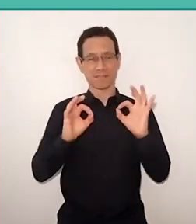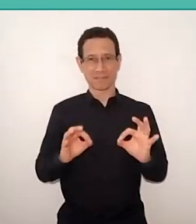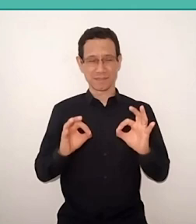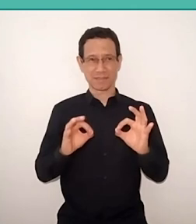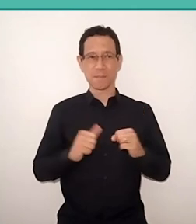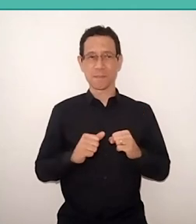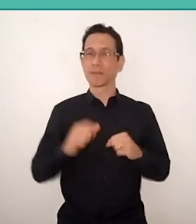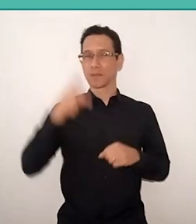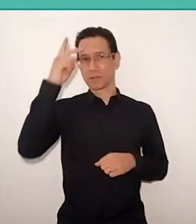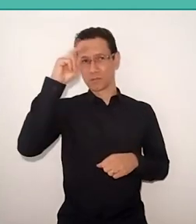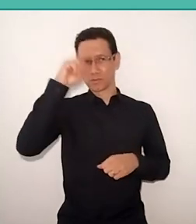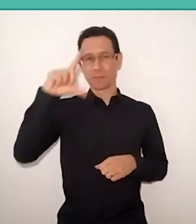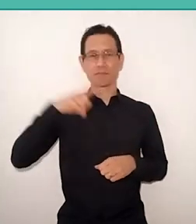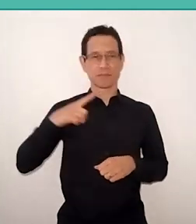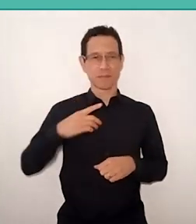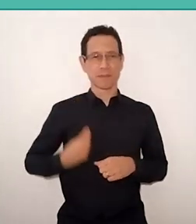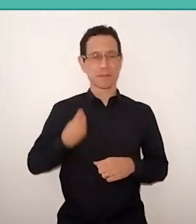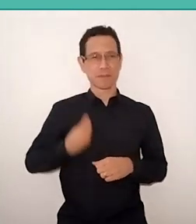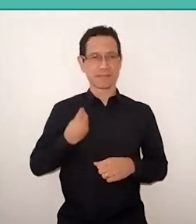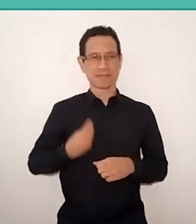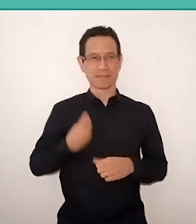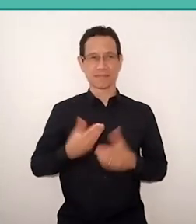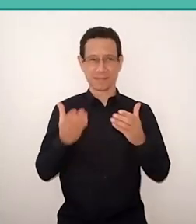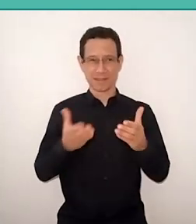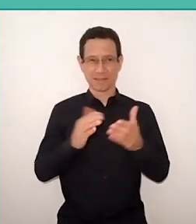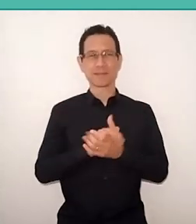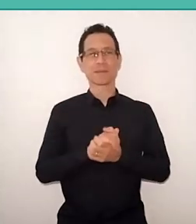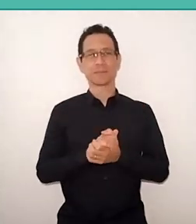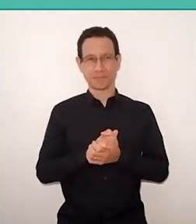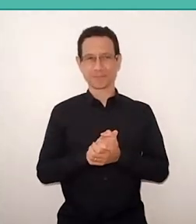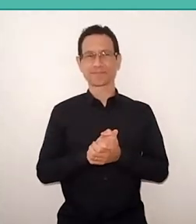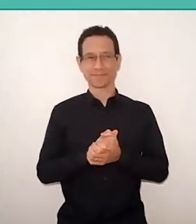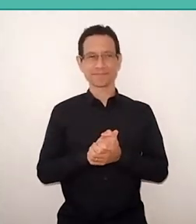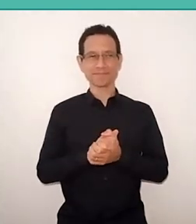that has a presence. Before presenting our guests,